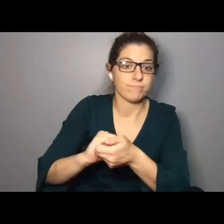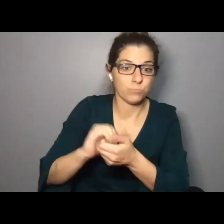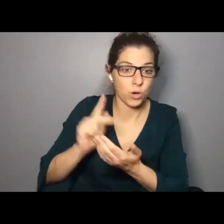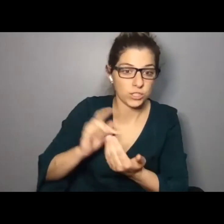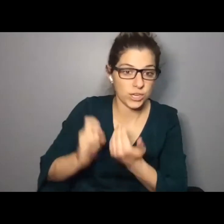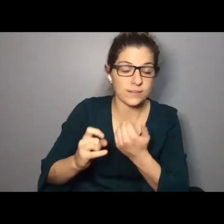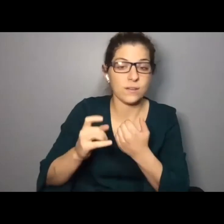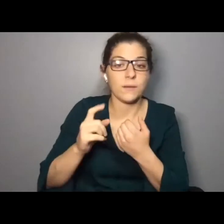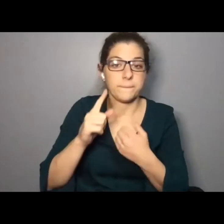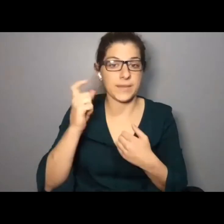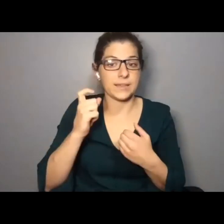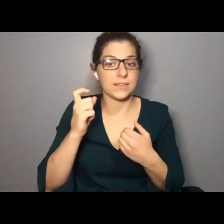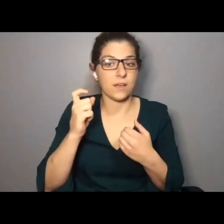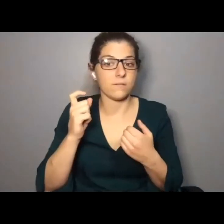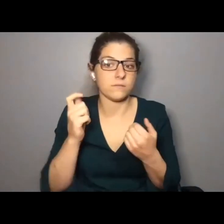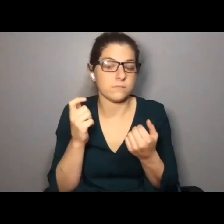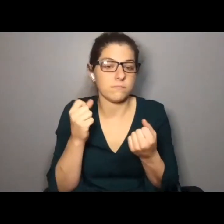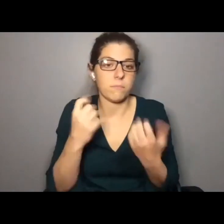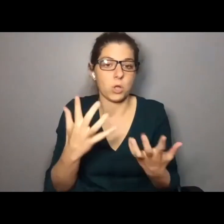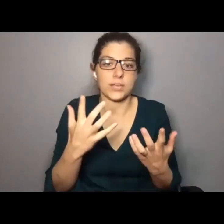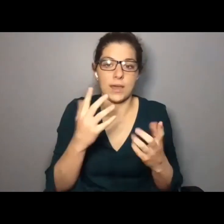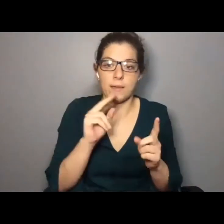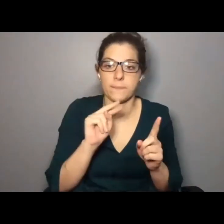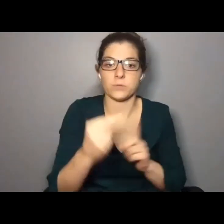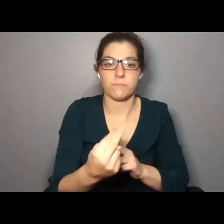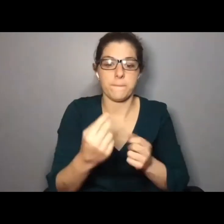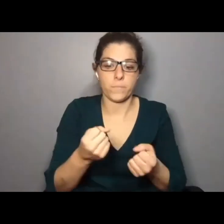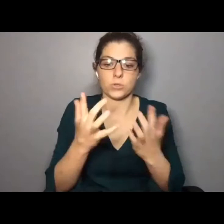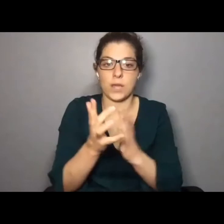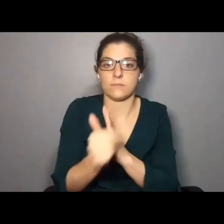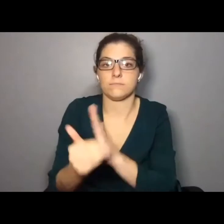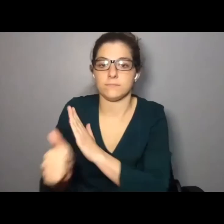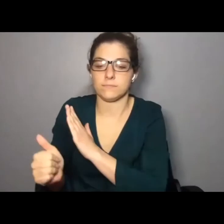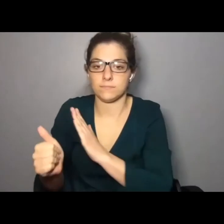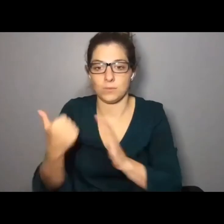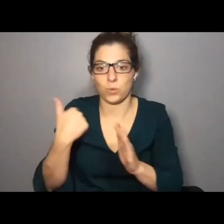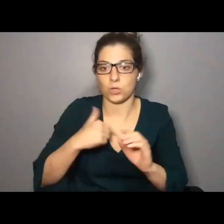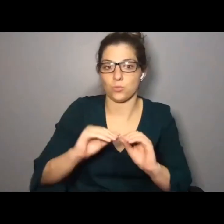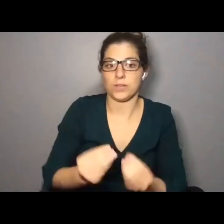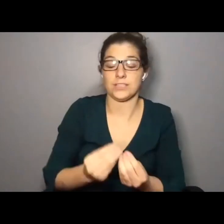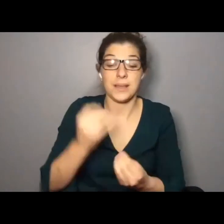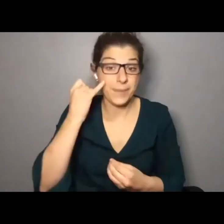project was because of how multi-faceted we are as an organization, which as you can imagine